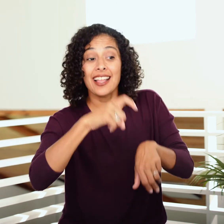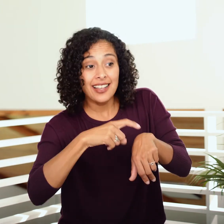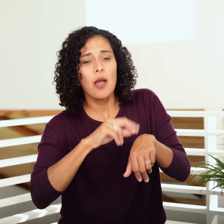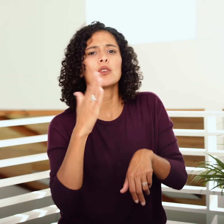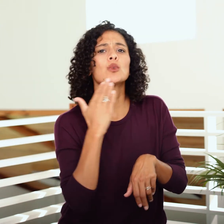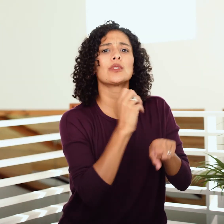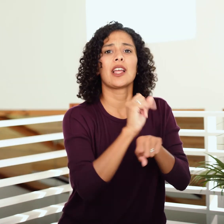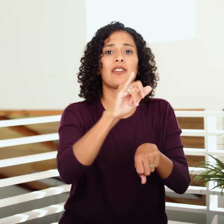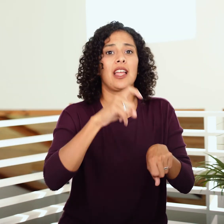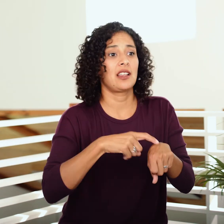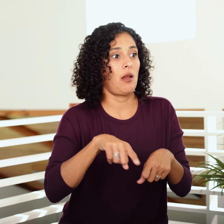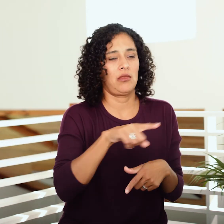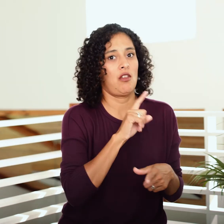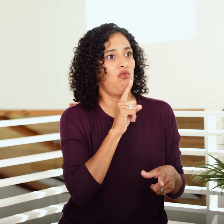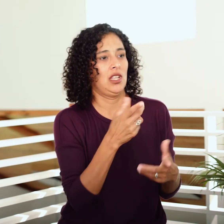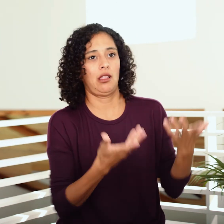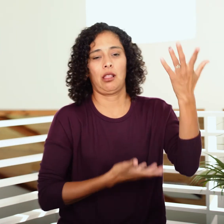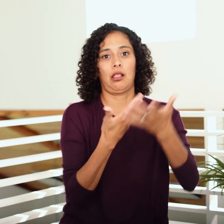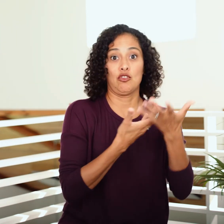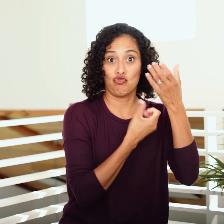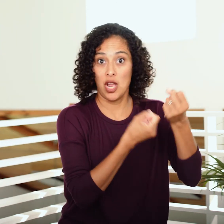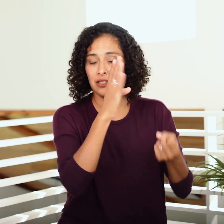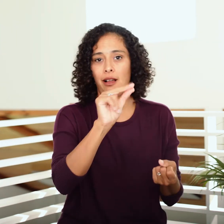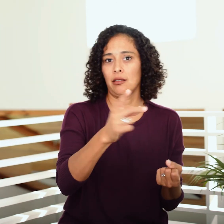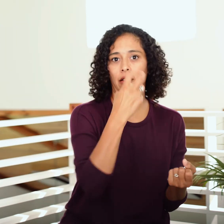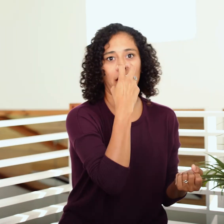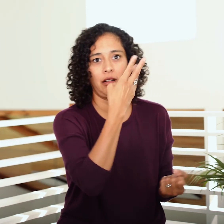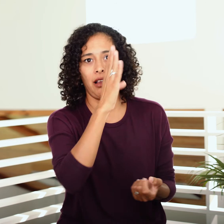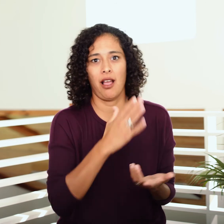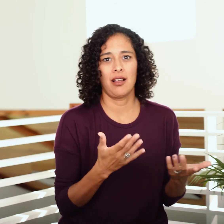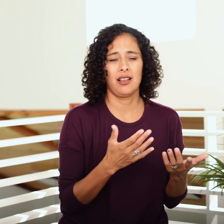and Israelite slaves had done, as far as we know, was doubt God.